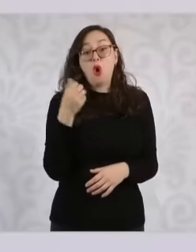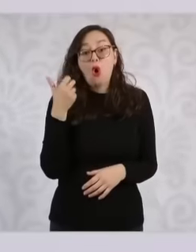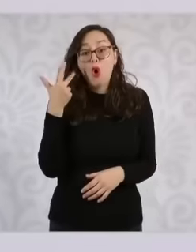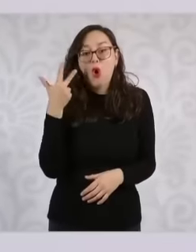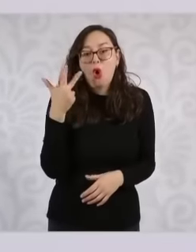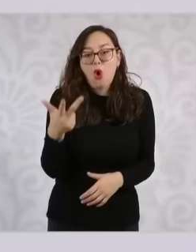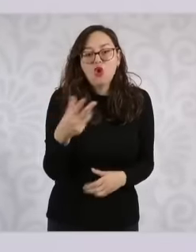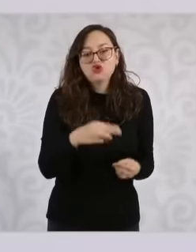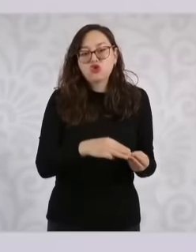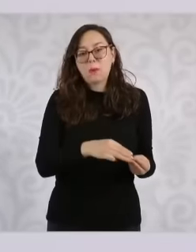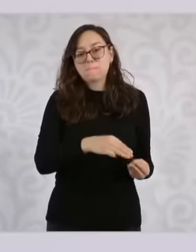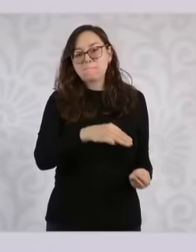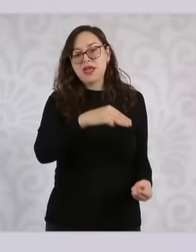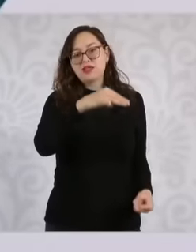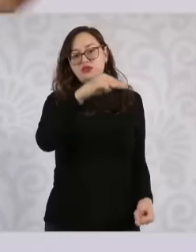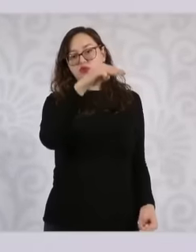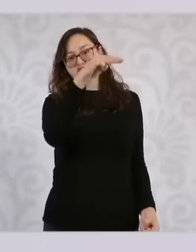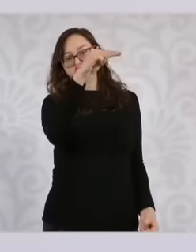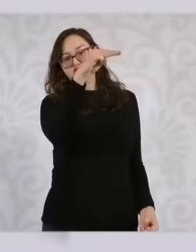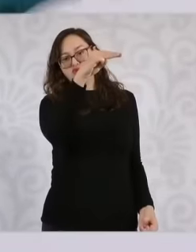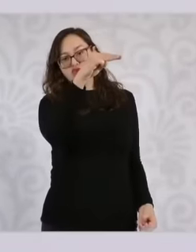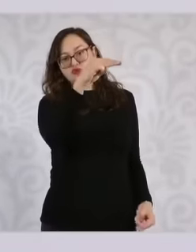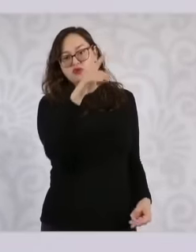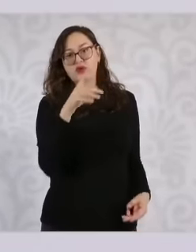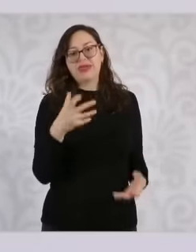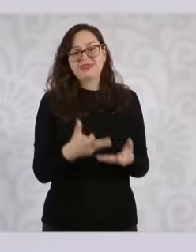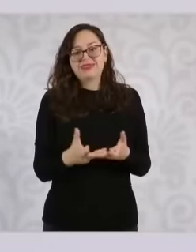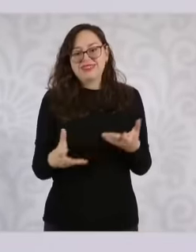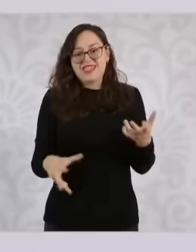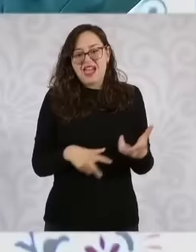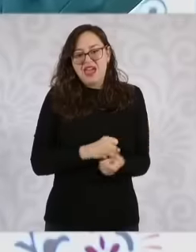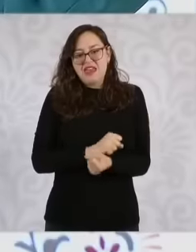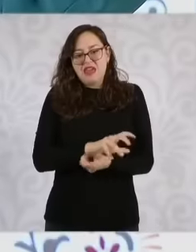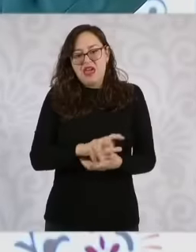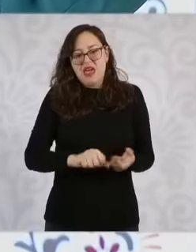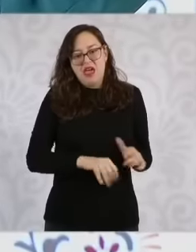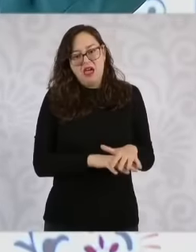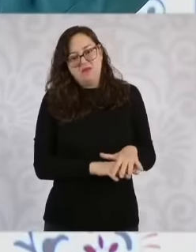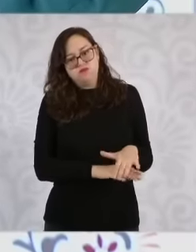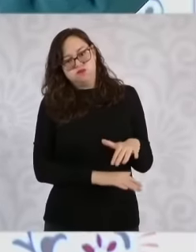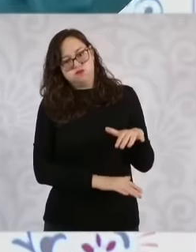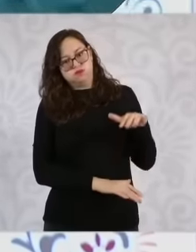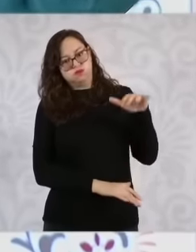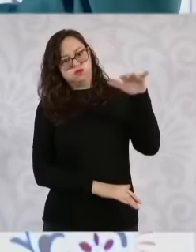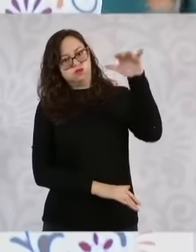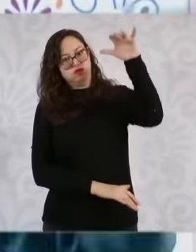the systems. of pumping of Acapulco that the plants were overwhelmed so we have to remove